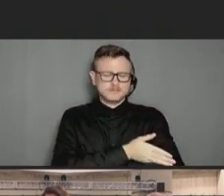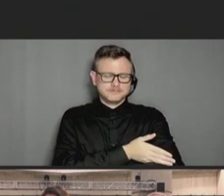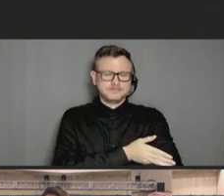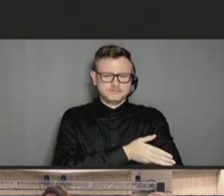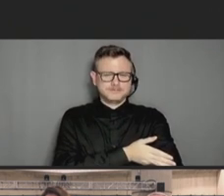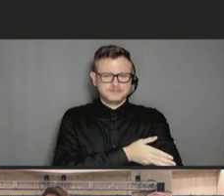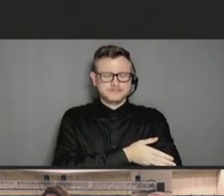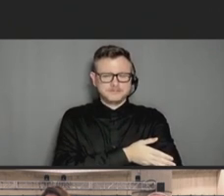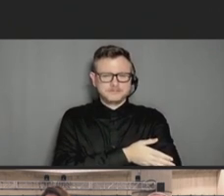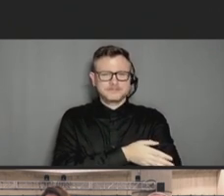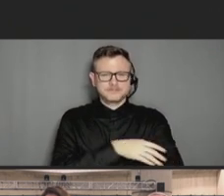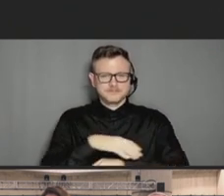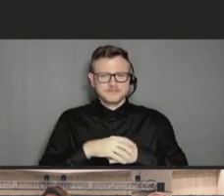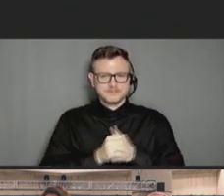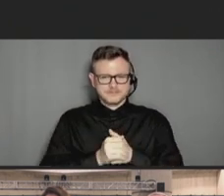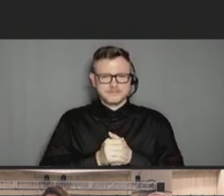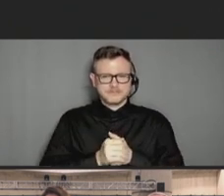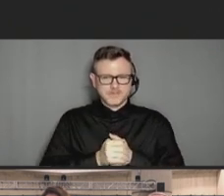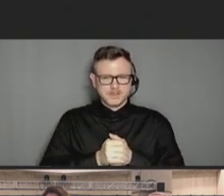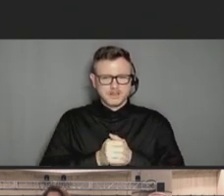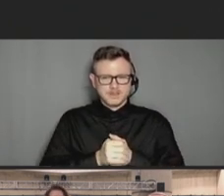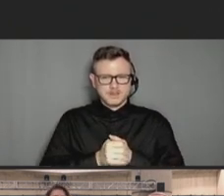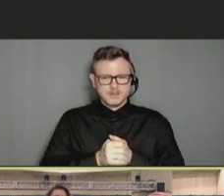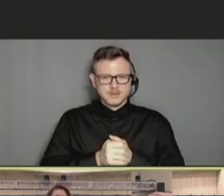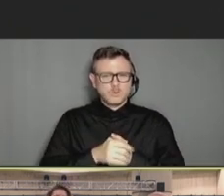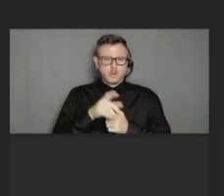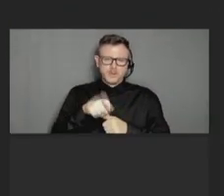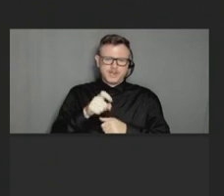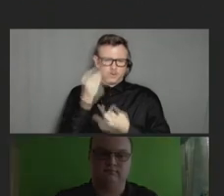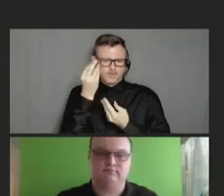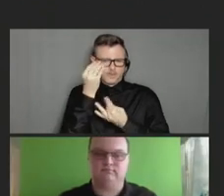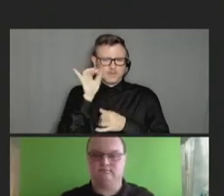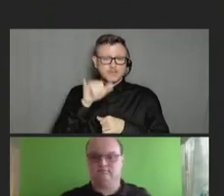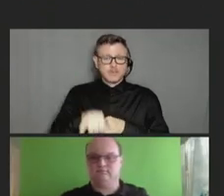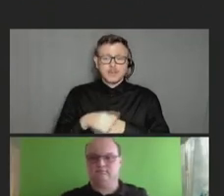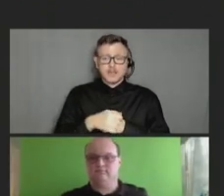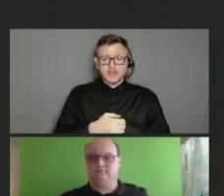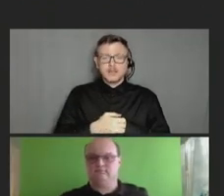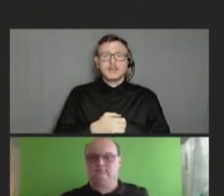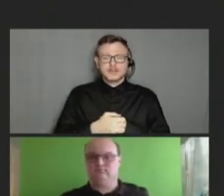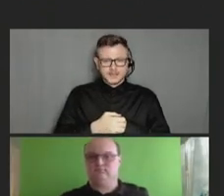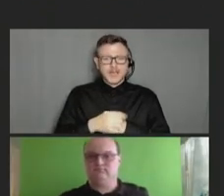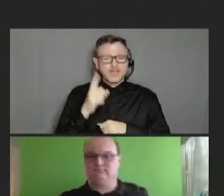Preeti Malani: Yeah, I might just add. I do think it has a role. And I saw, I think